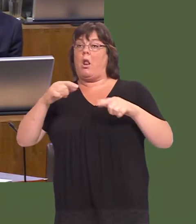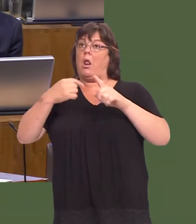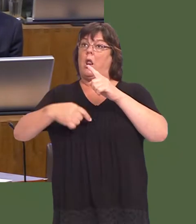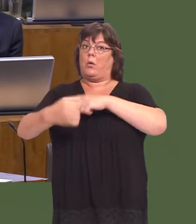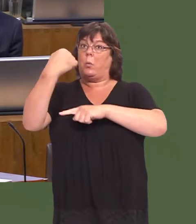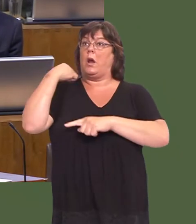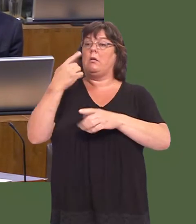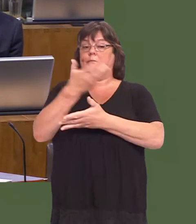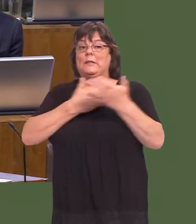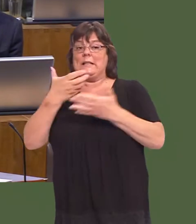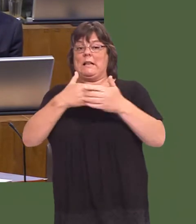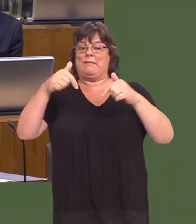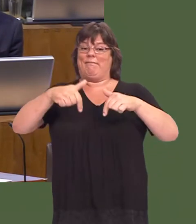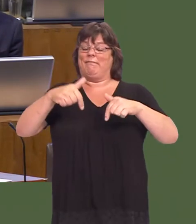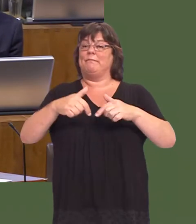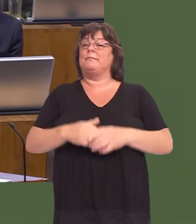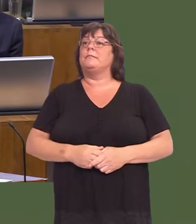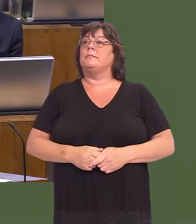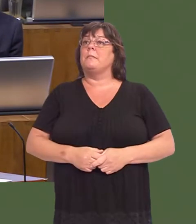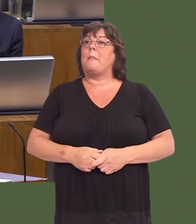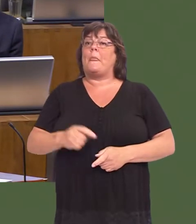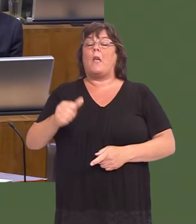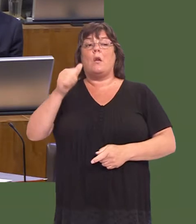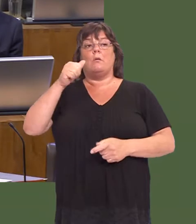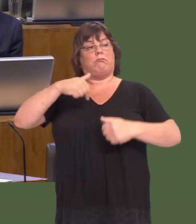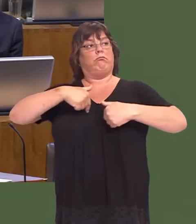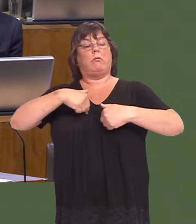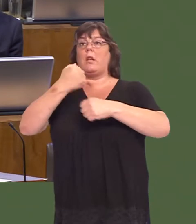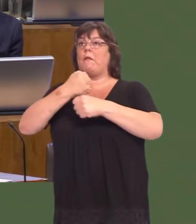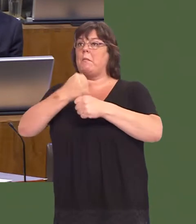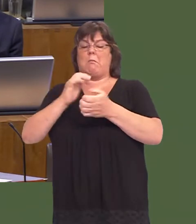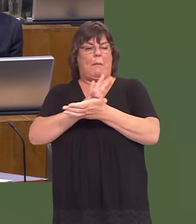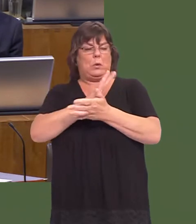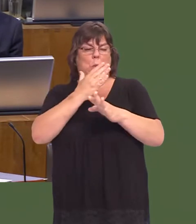But, of course, the Government is perfectly happy to collaborate with local authorities,